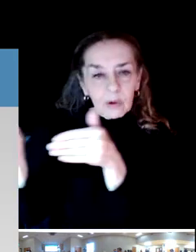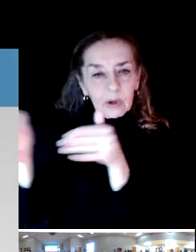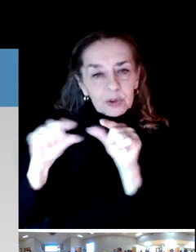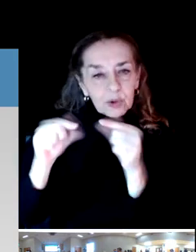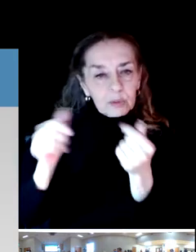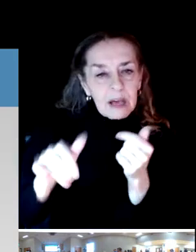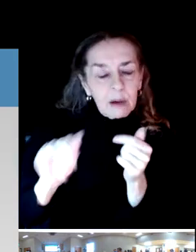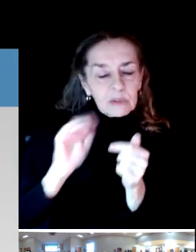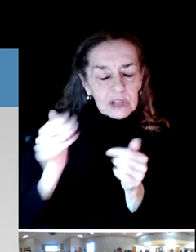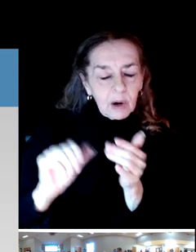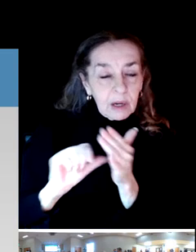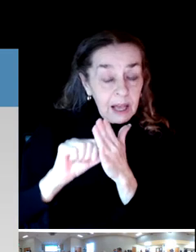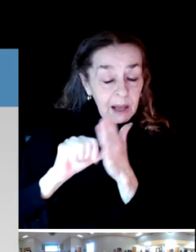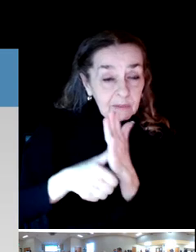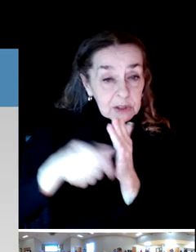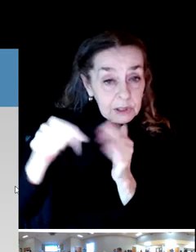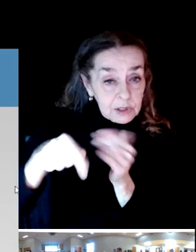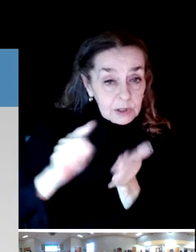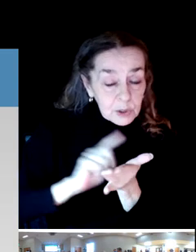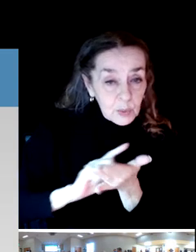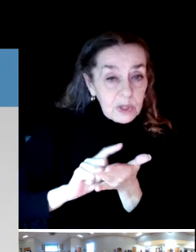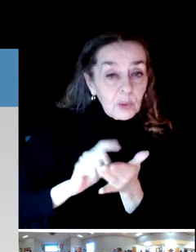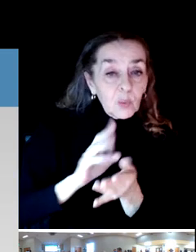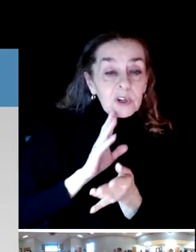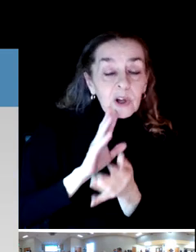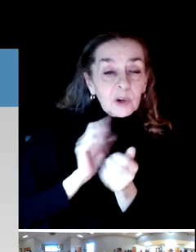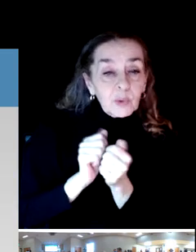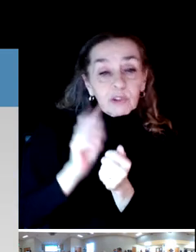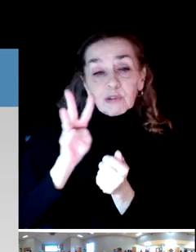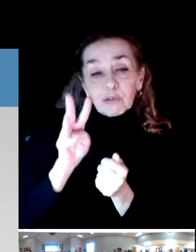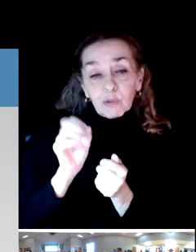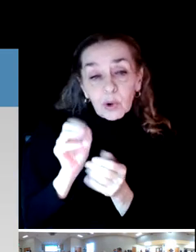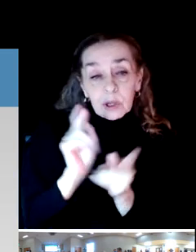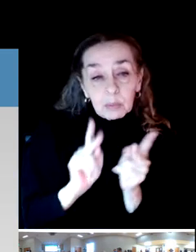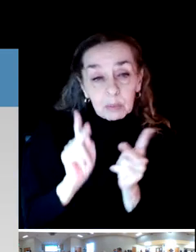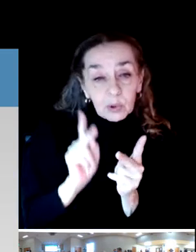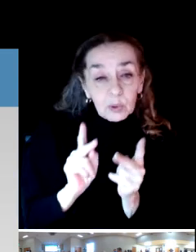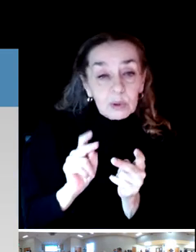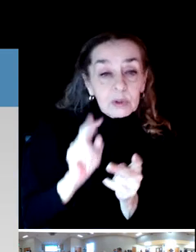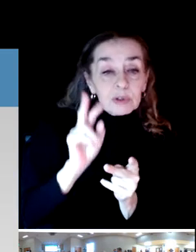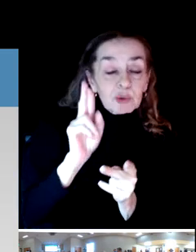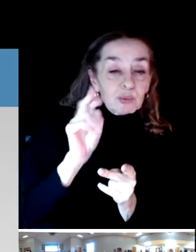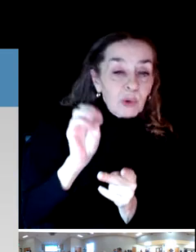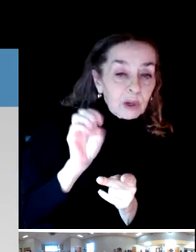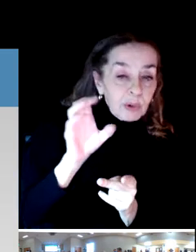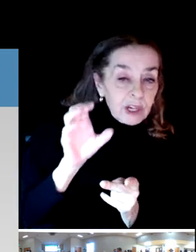we spoke to 40 individuals who were basically either recreational users, community members,